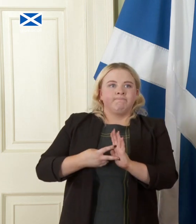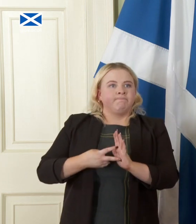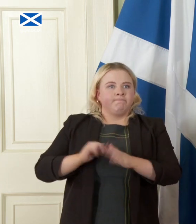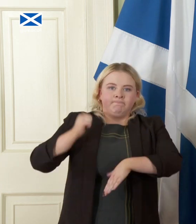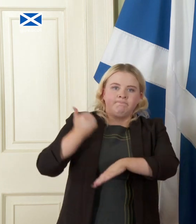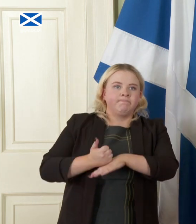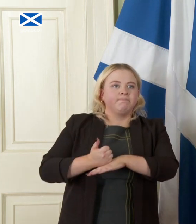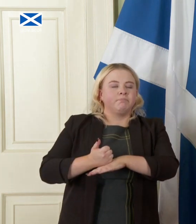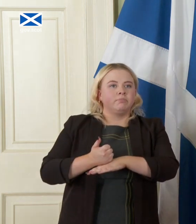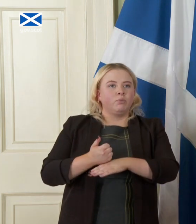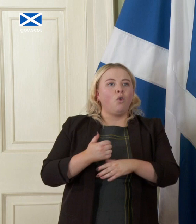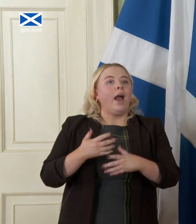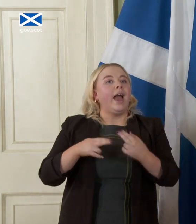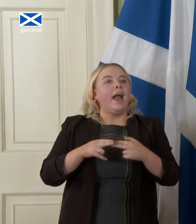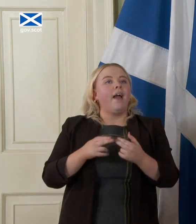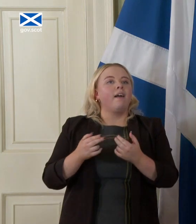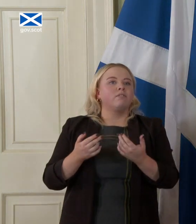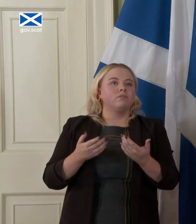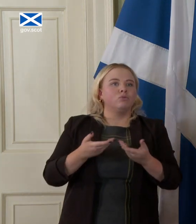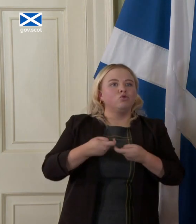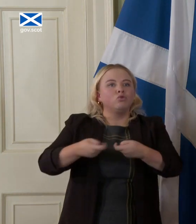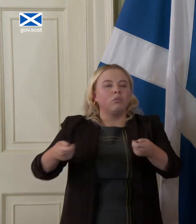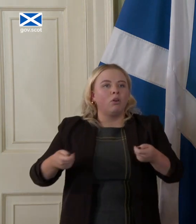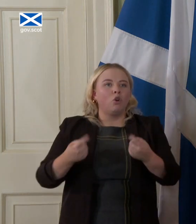transport of goods I've already set out the difference between services and and physical